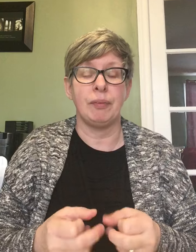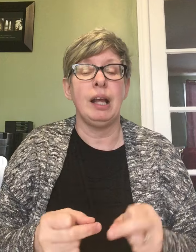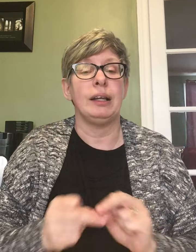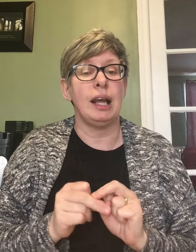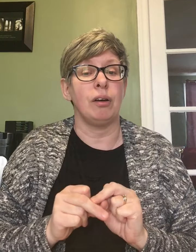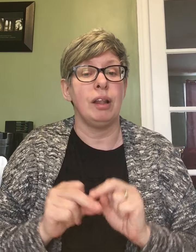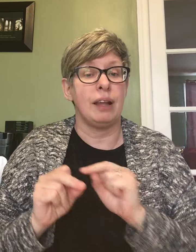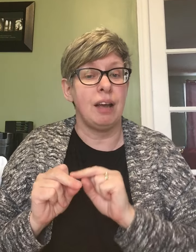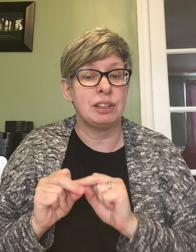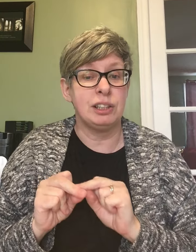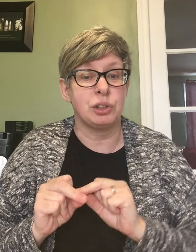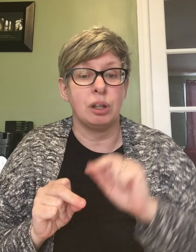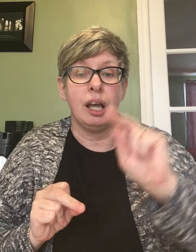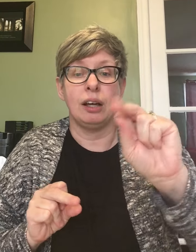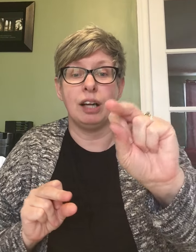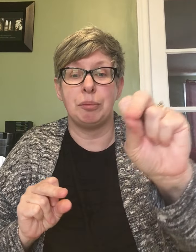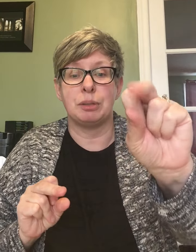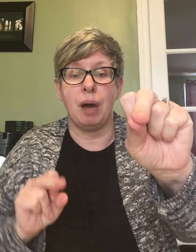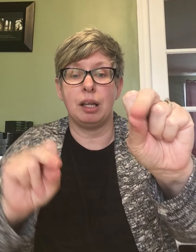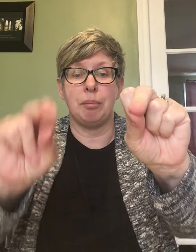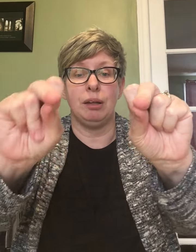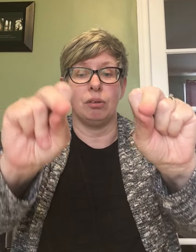Now they have a sister and her name is Molly middle